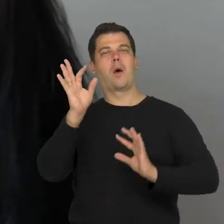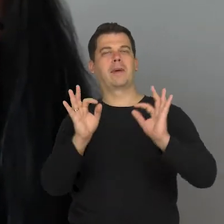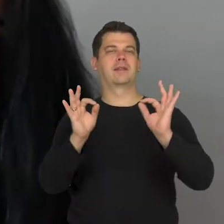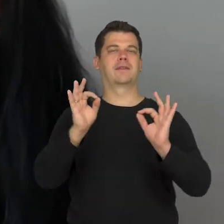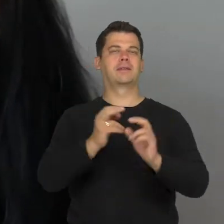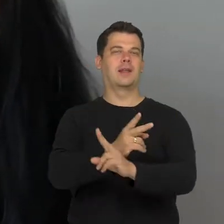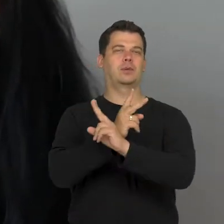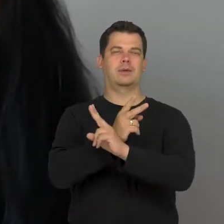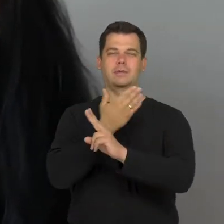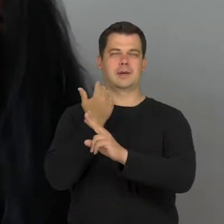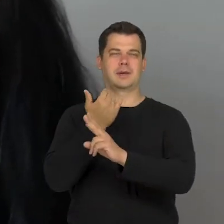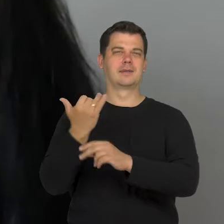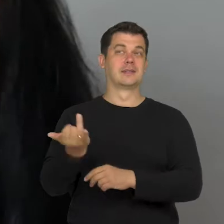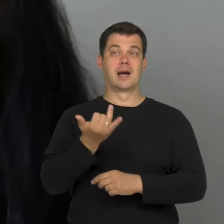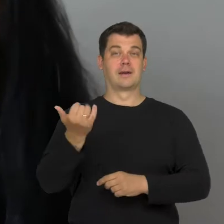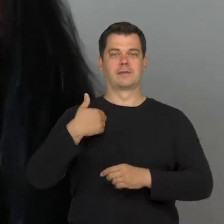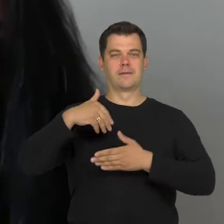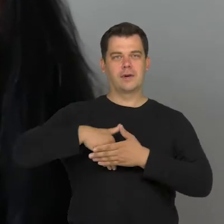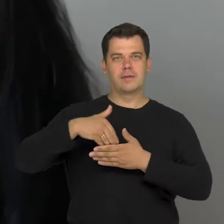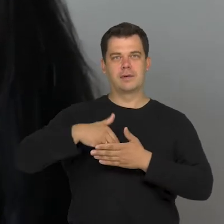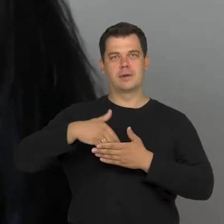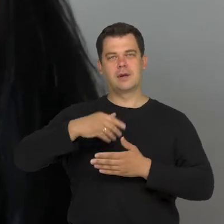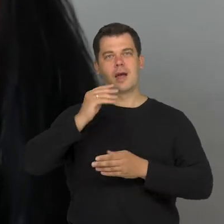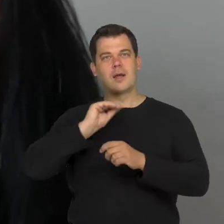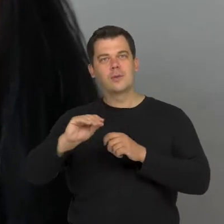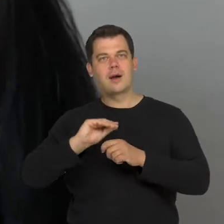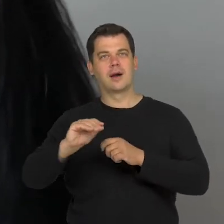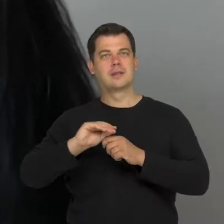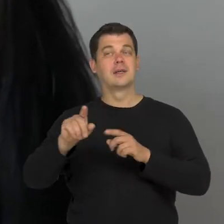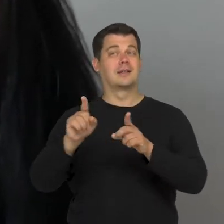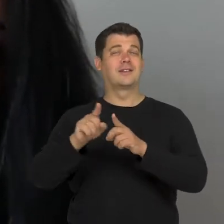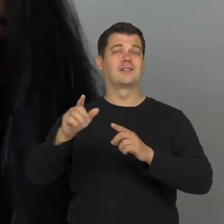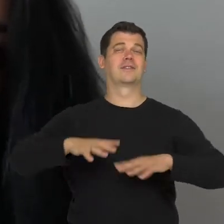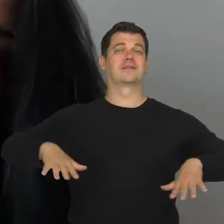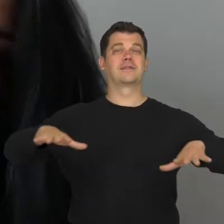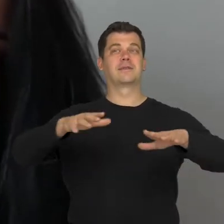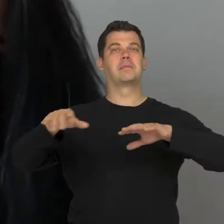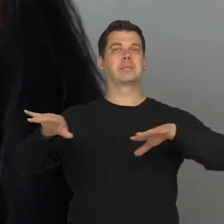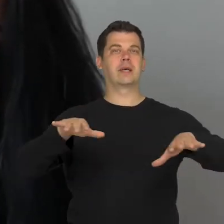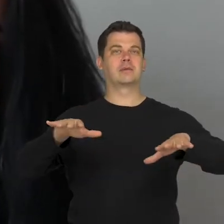It is based on our upbringing, education, the place in which we live,